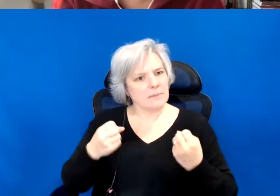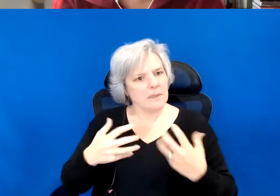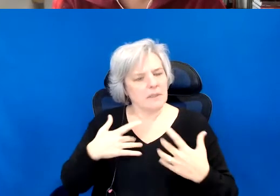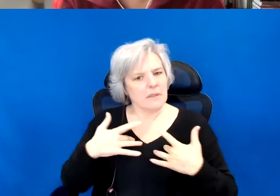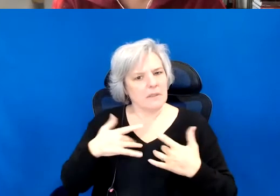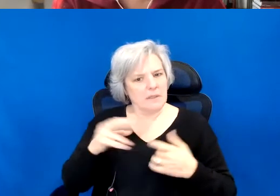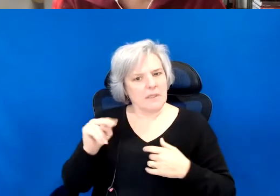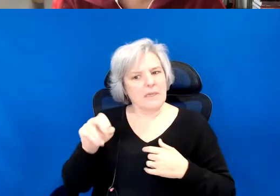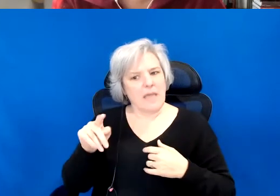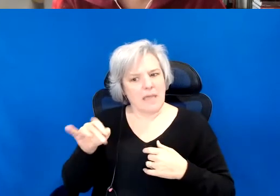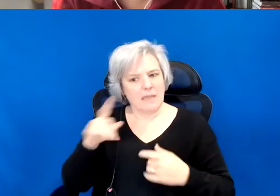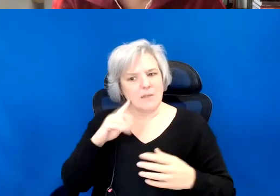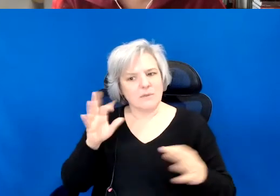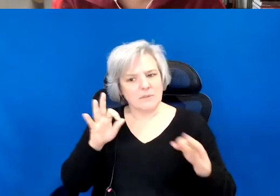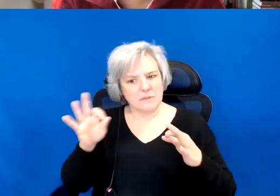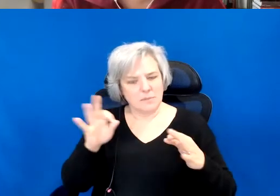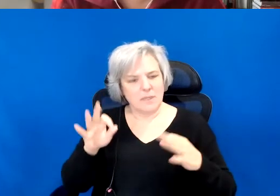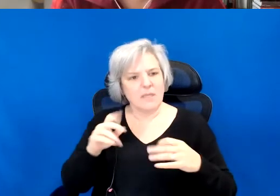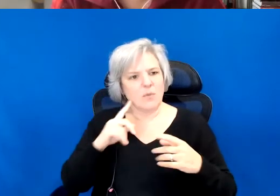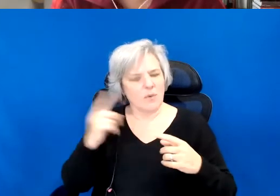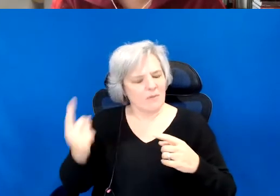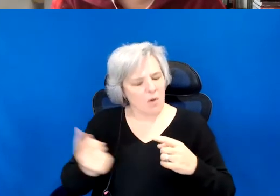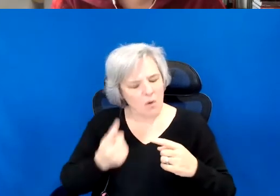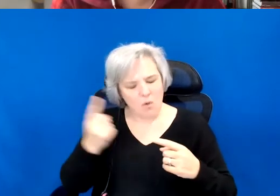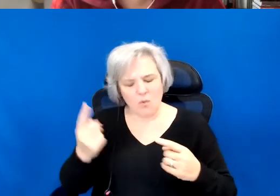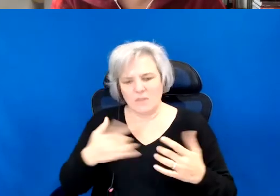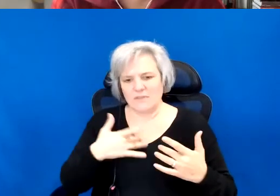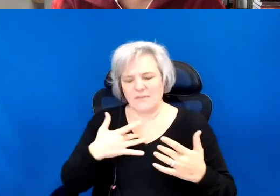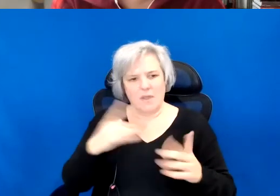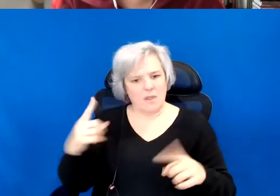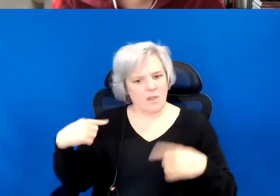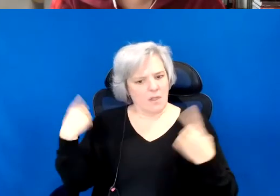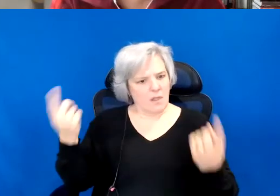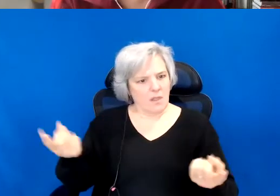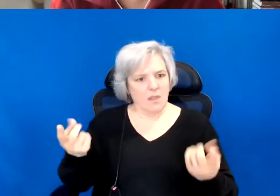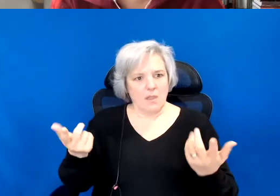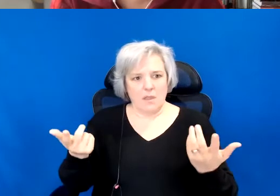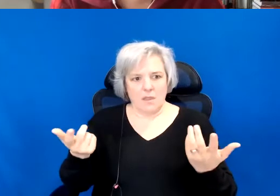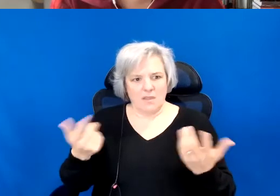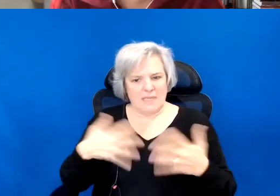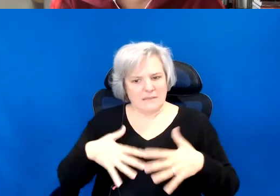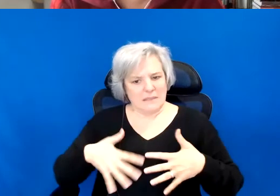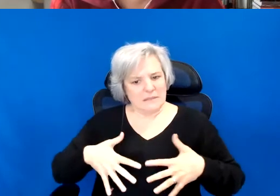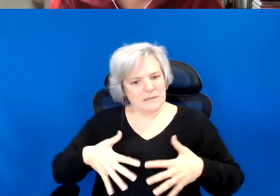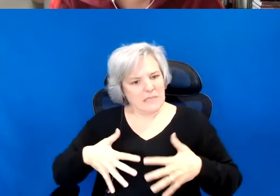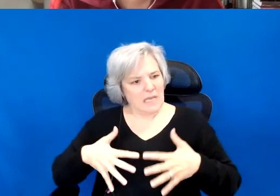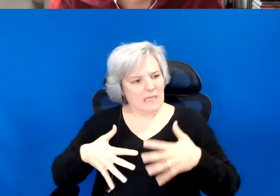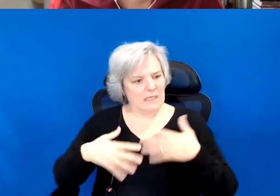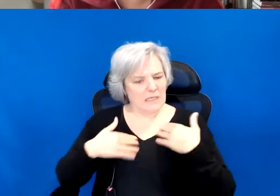That we have all felt all along. It is in part and anxiety of knowing in our